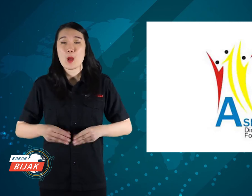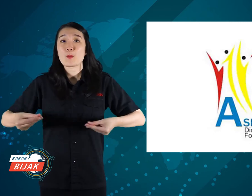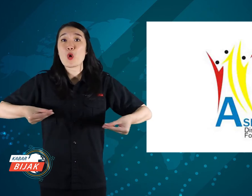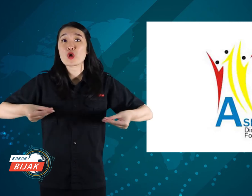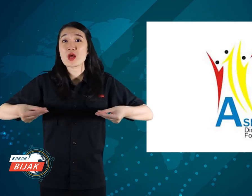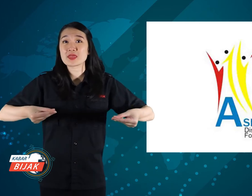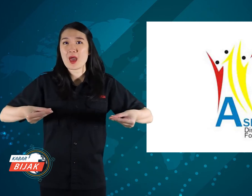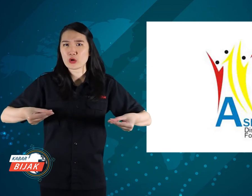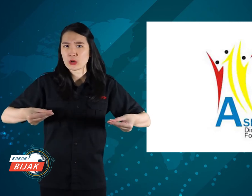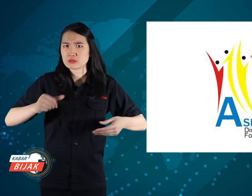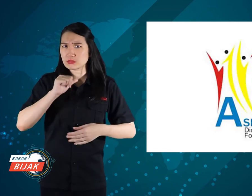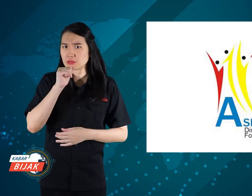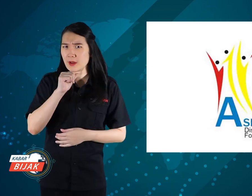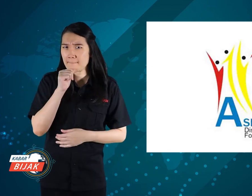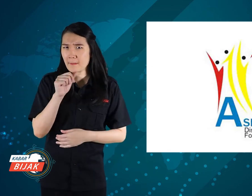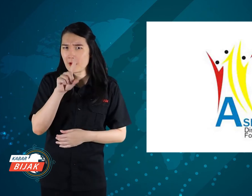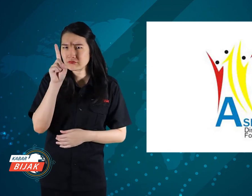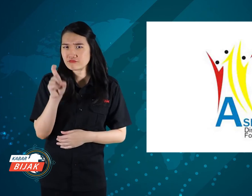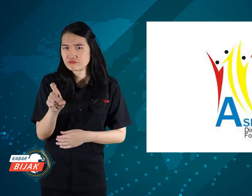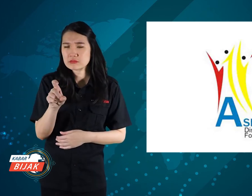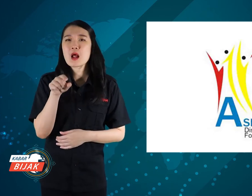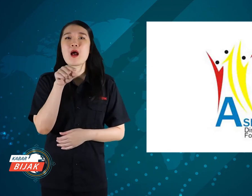Who are the facilitators?